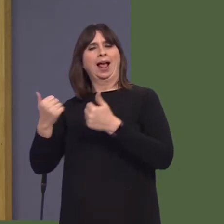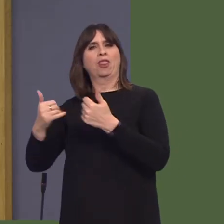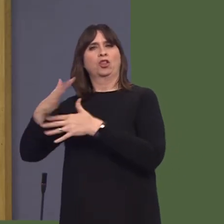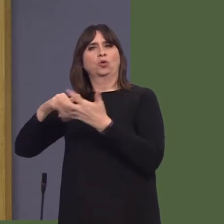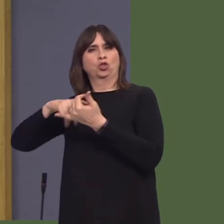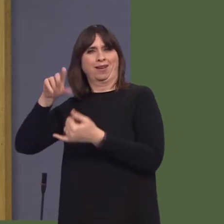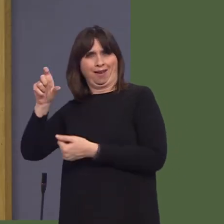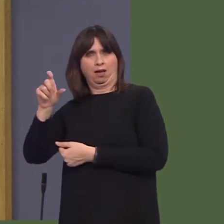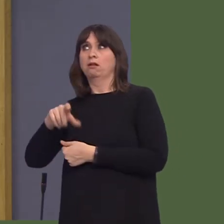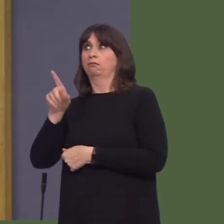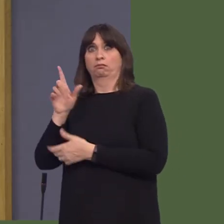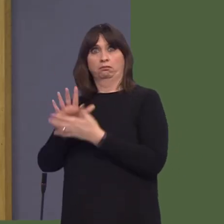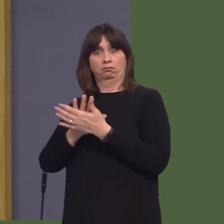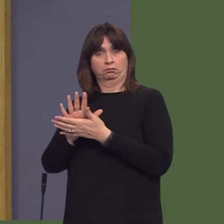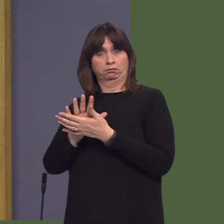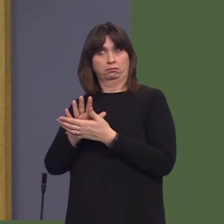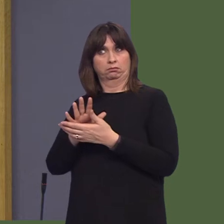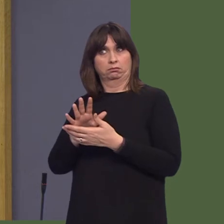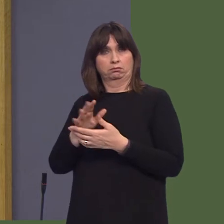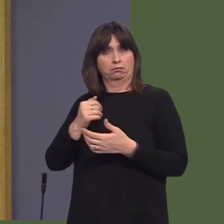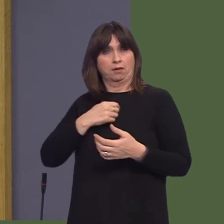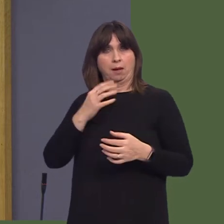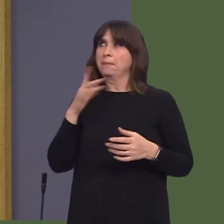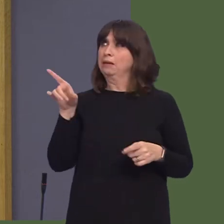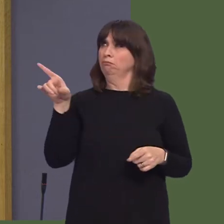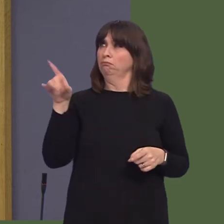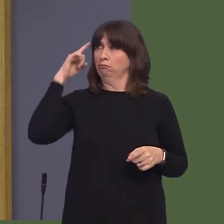It has said the project should go ahead; still we have no response at all. [Interruption.]